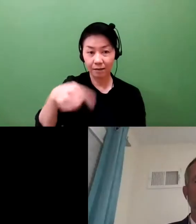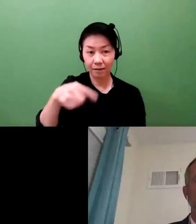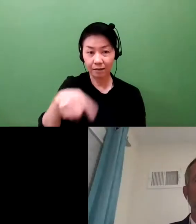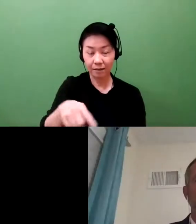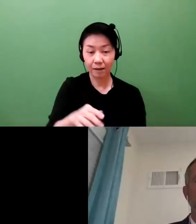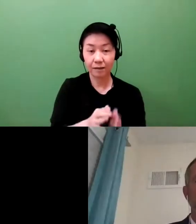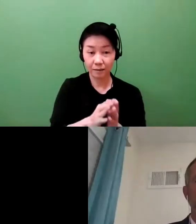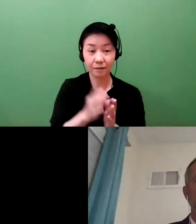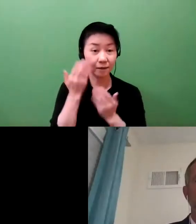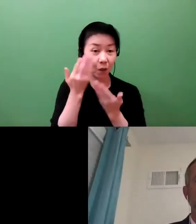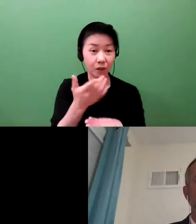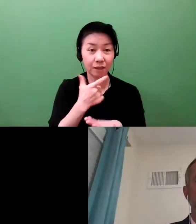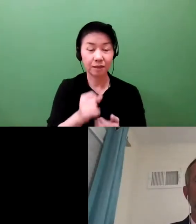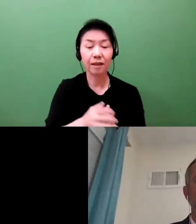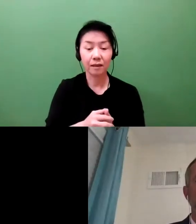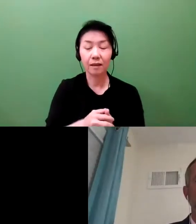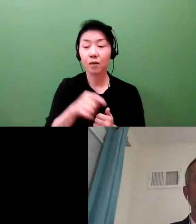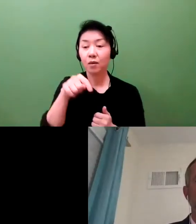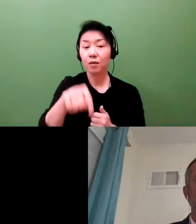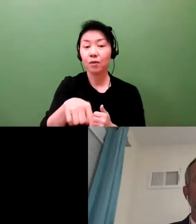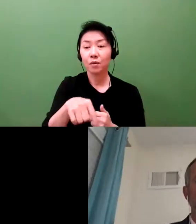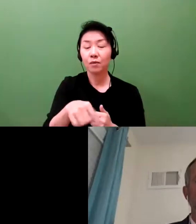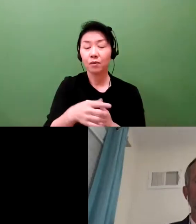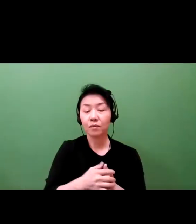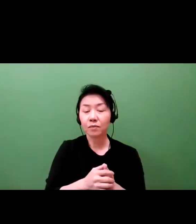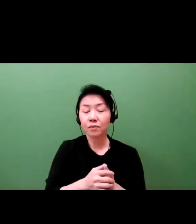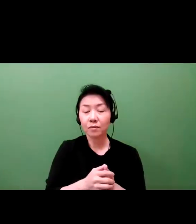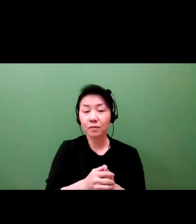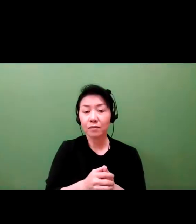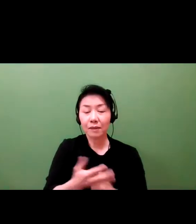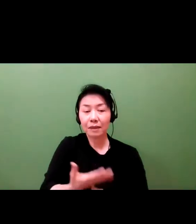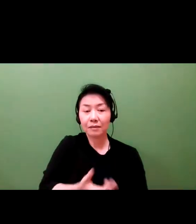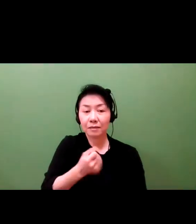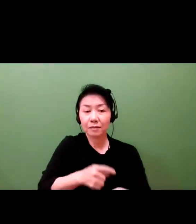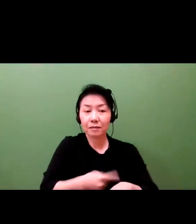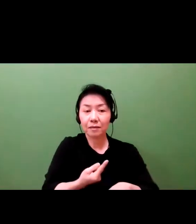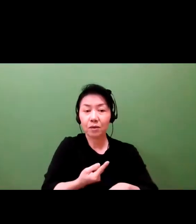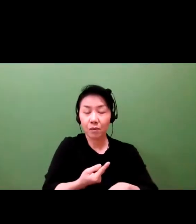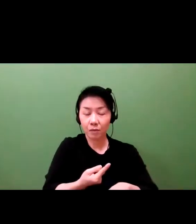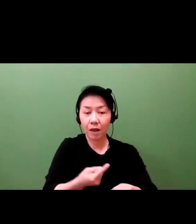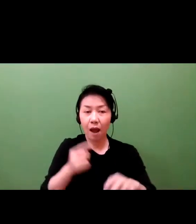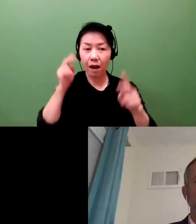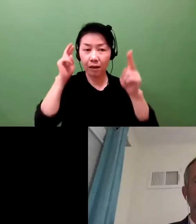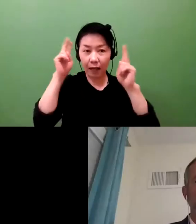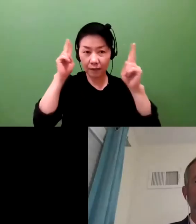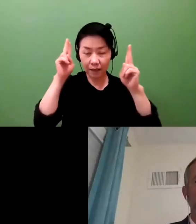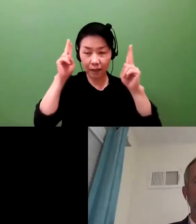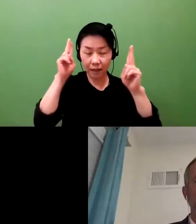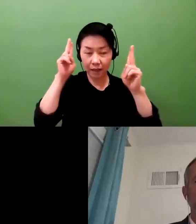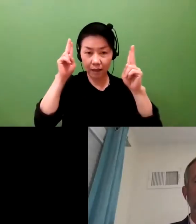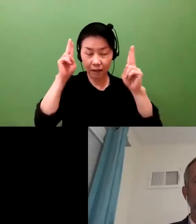but especially in the health care industry. This is an area where Japanese and American companies would